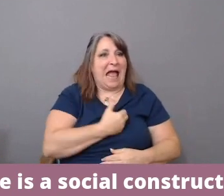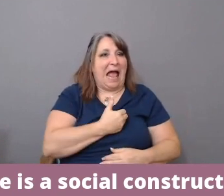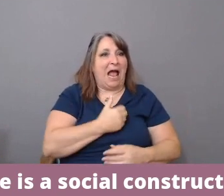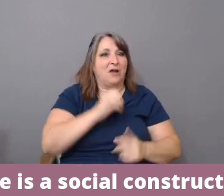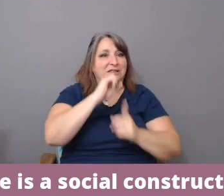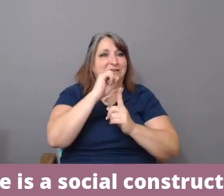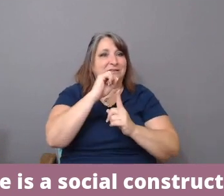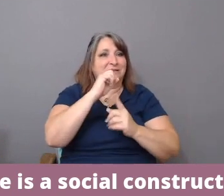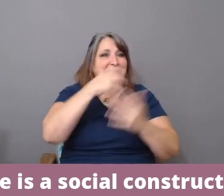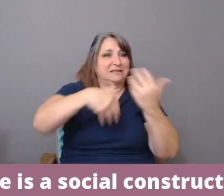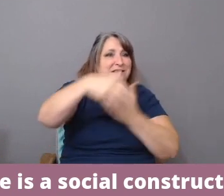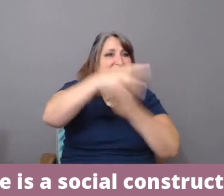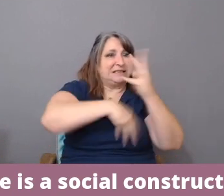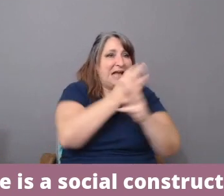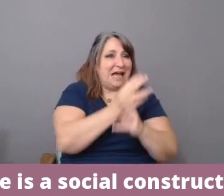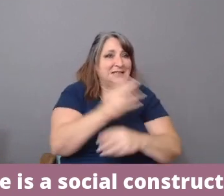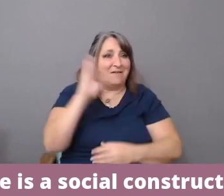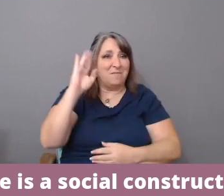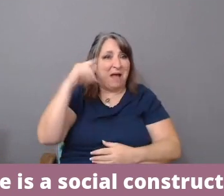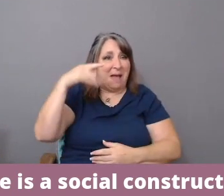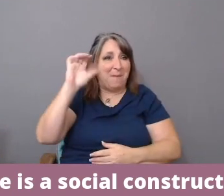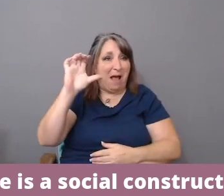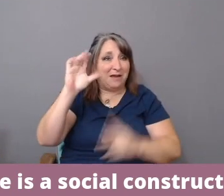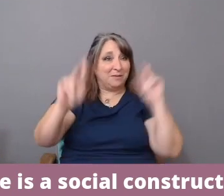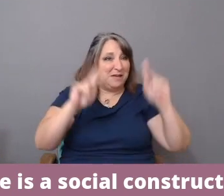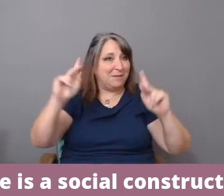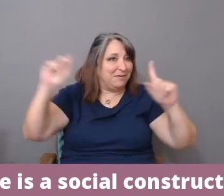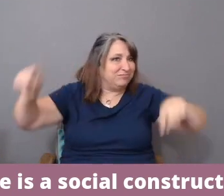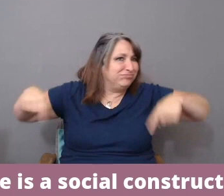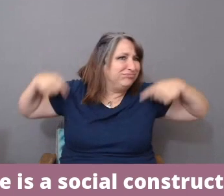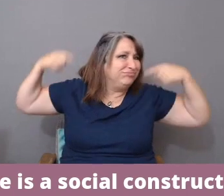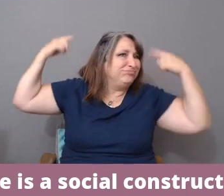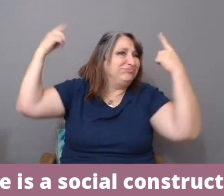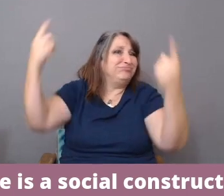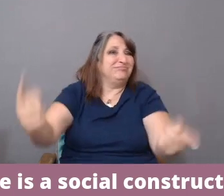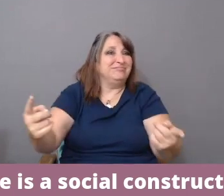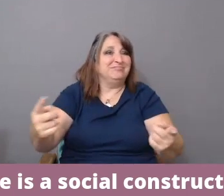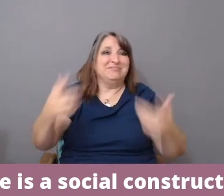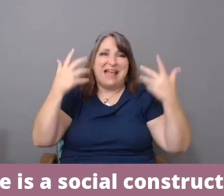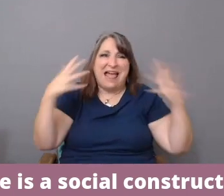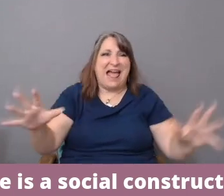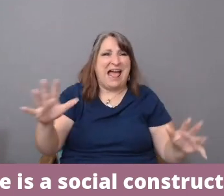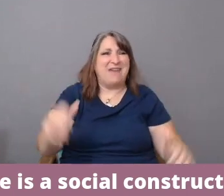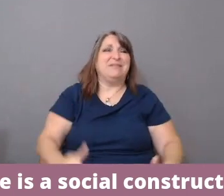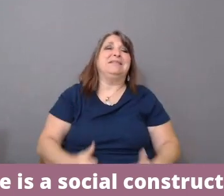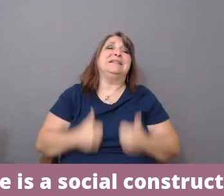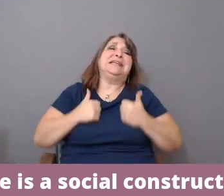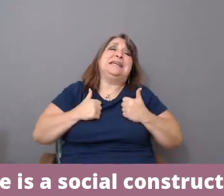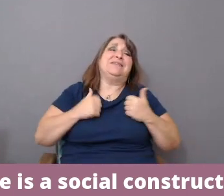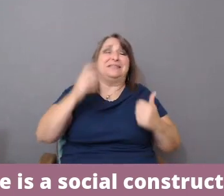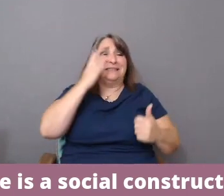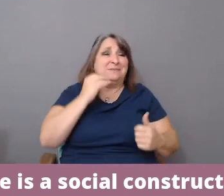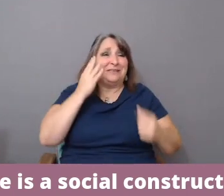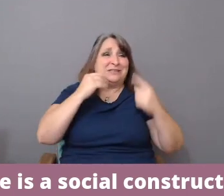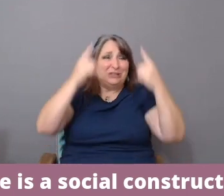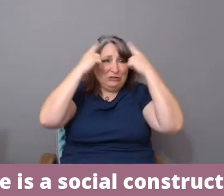people forever have imagined, have lived a dreaming of what